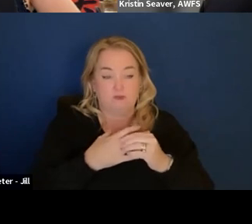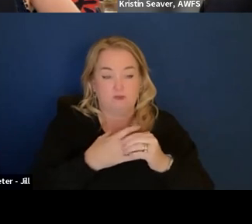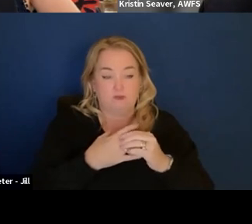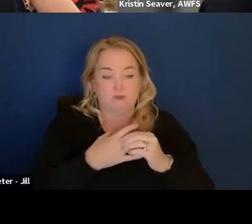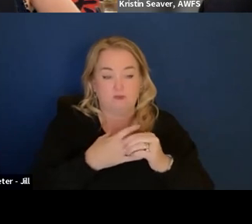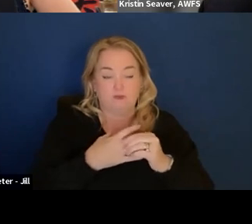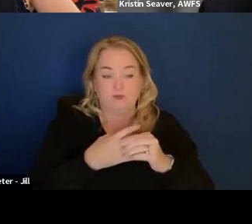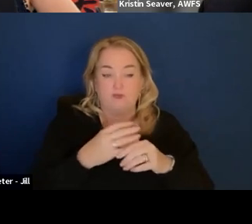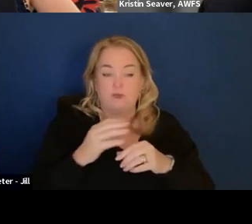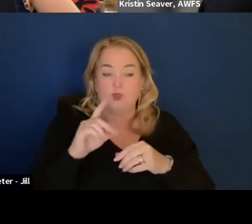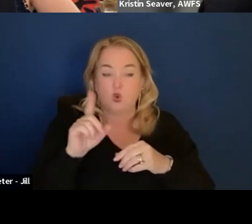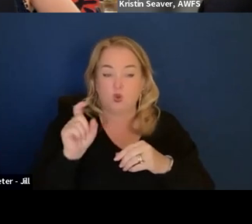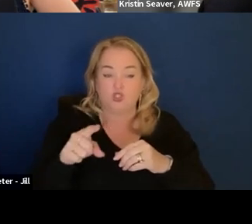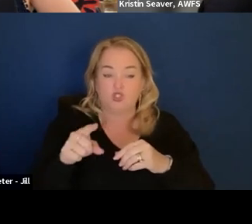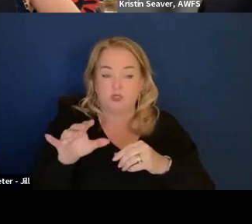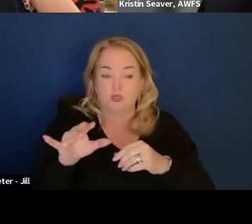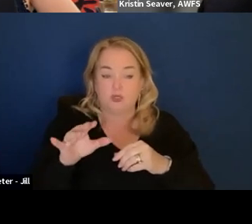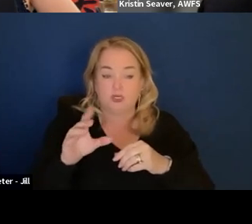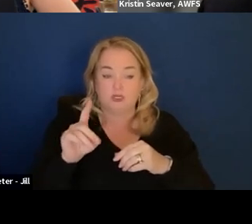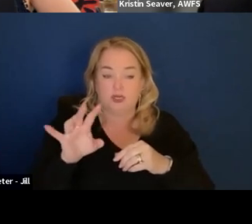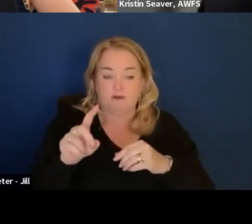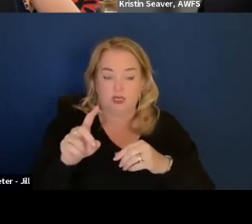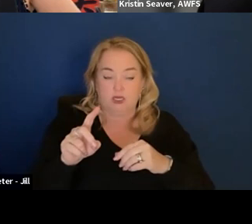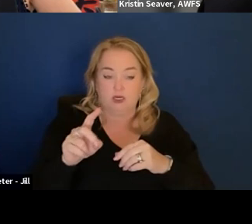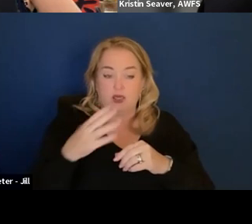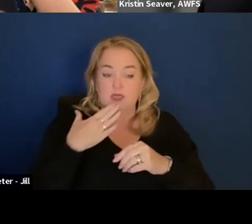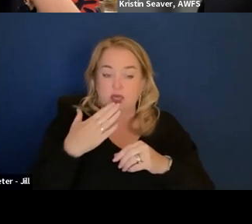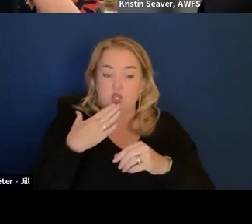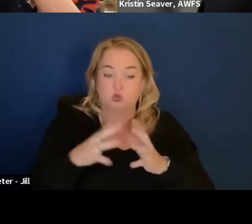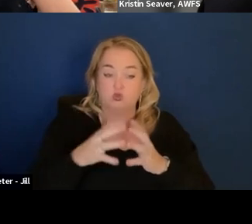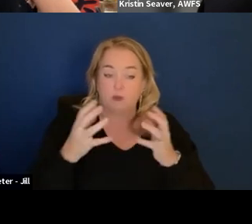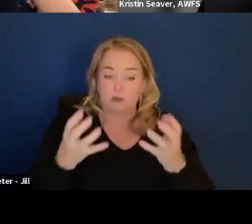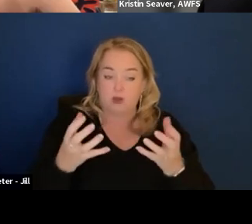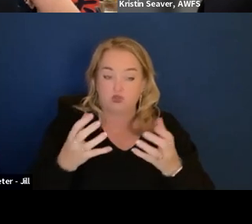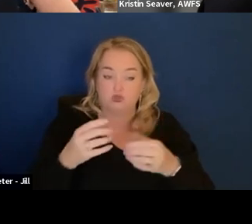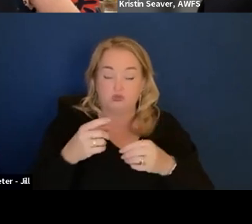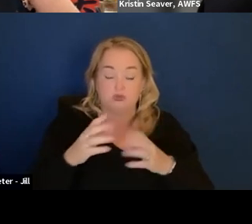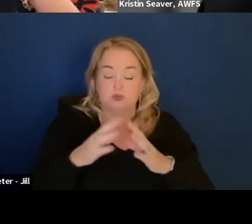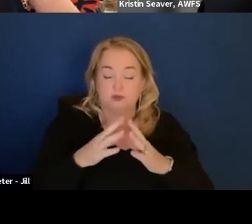David, thank you so much. You are very well versed in GSA's resources and websites and technology.